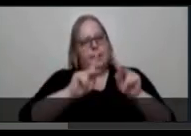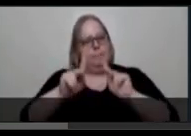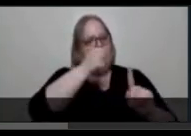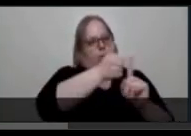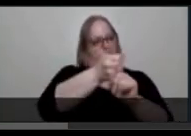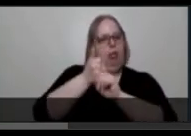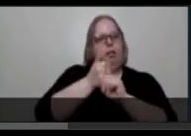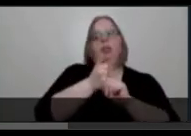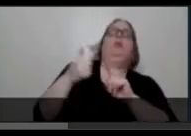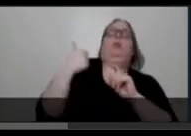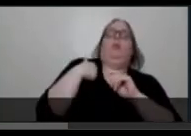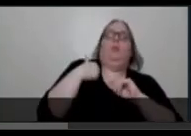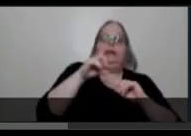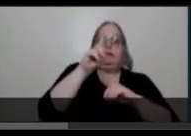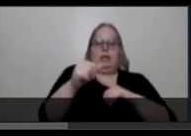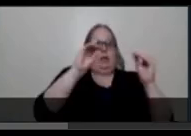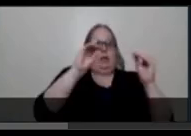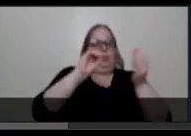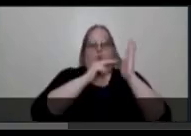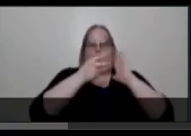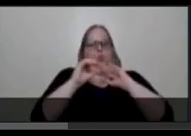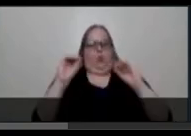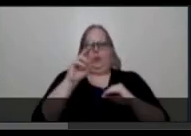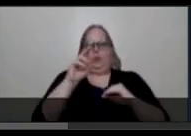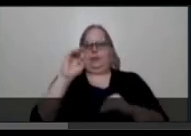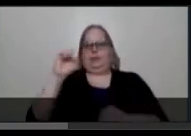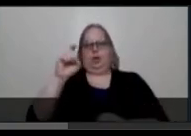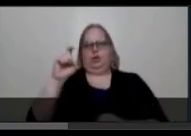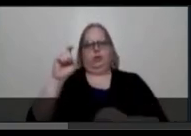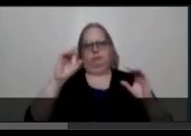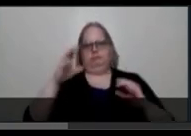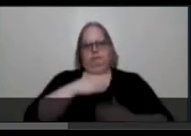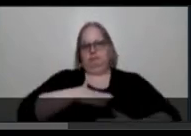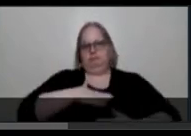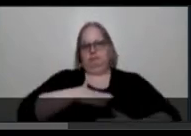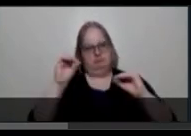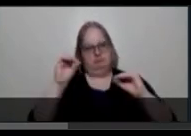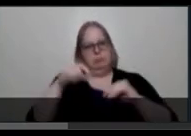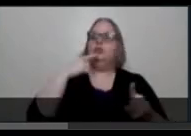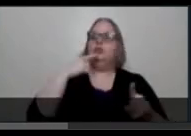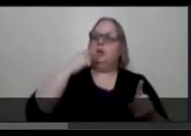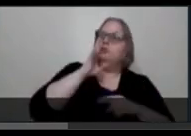by talking about how she loves sex. She talks about pleasuring herself in one of her scenes and